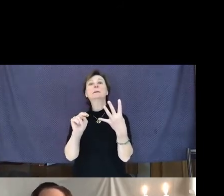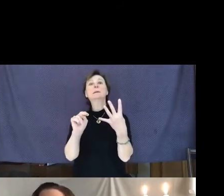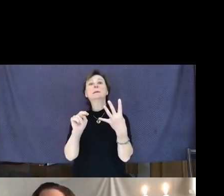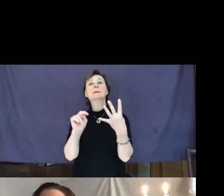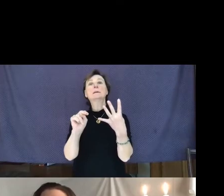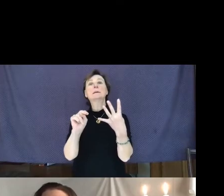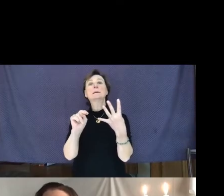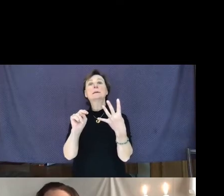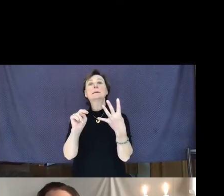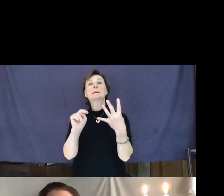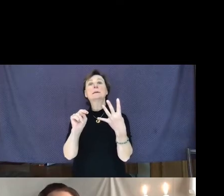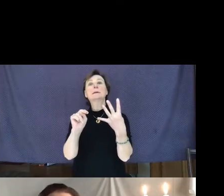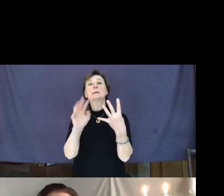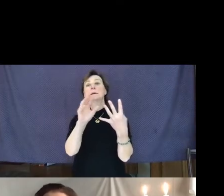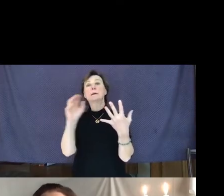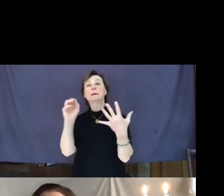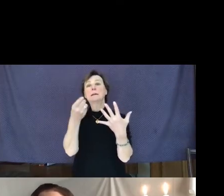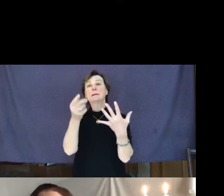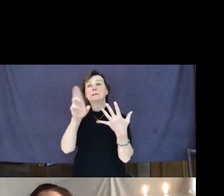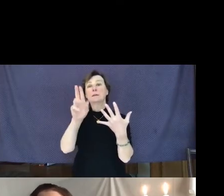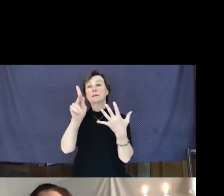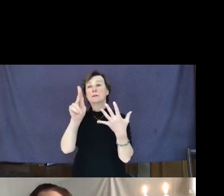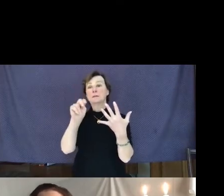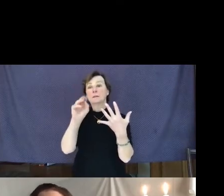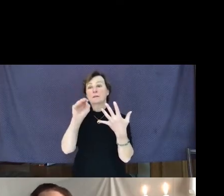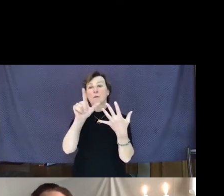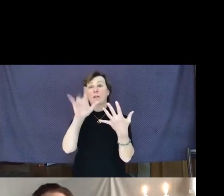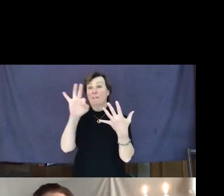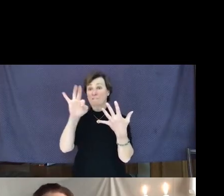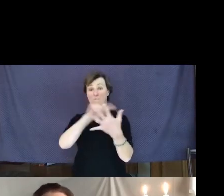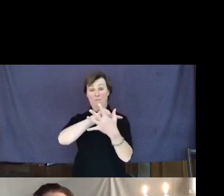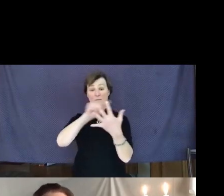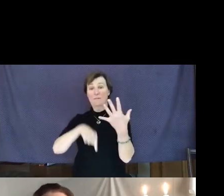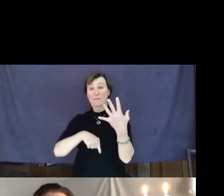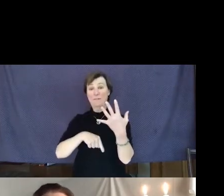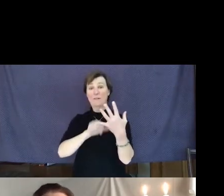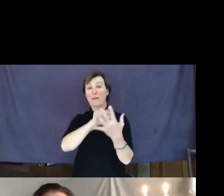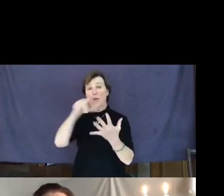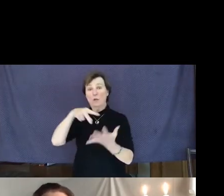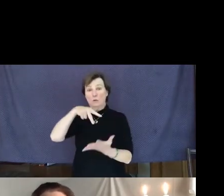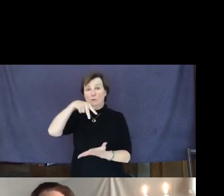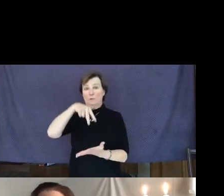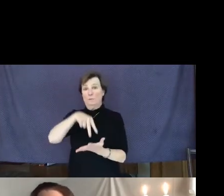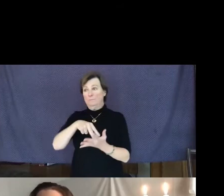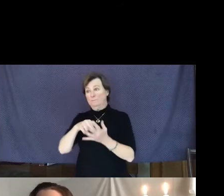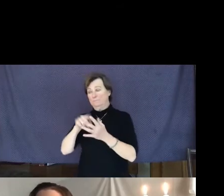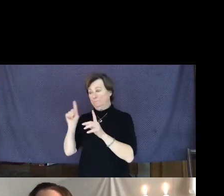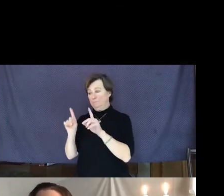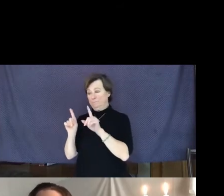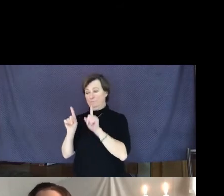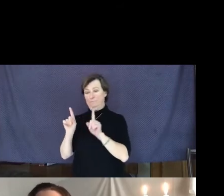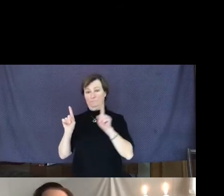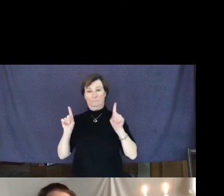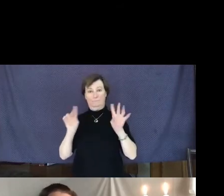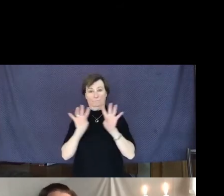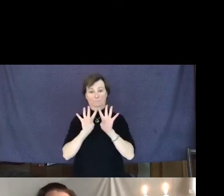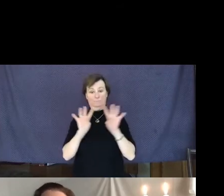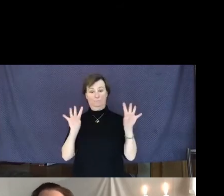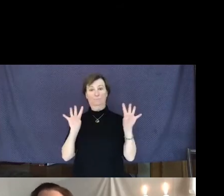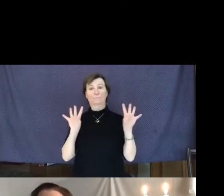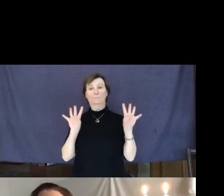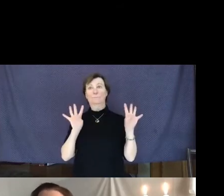and Dr. Knolf all stood side-by-side and essentially said,